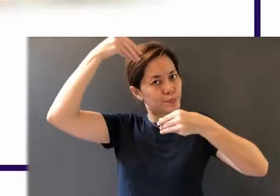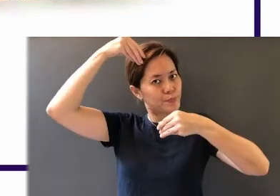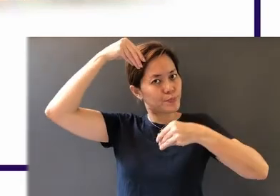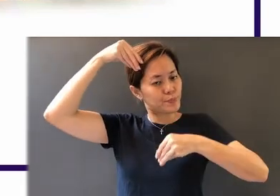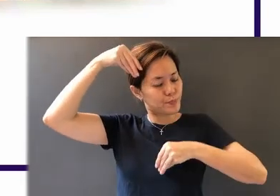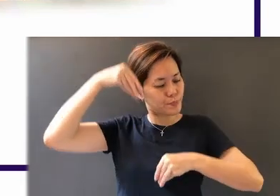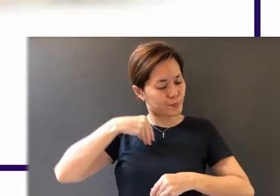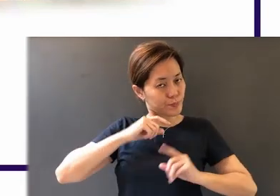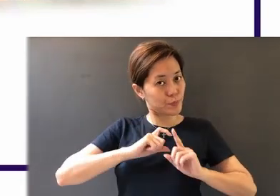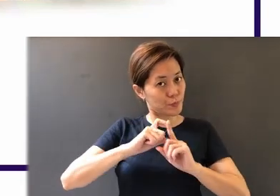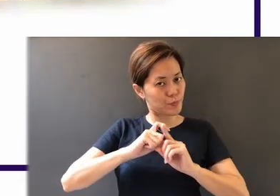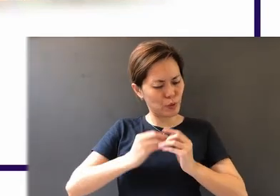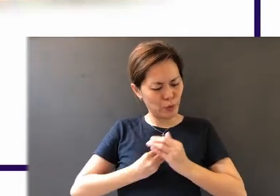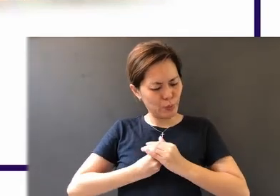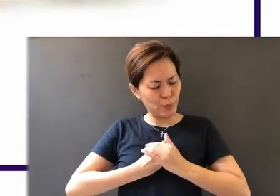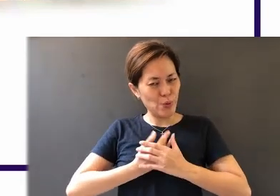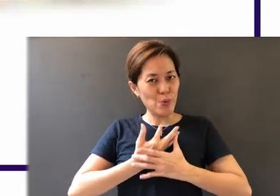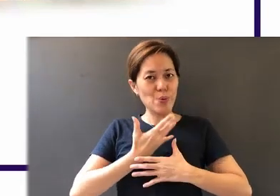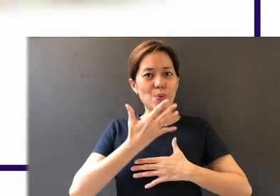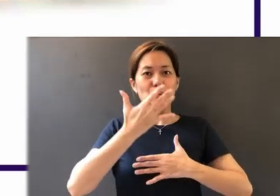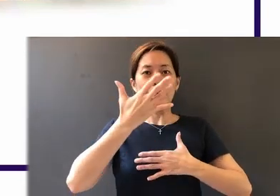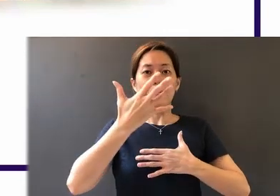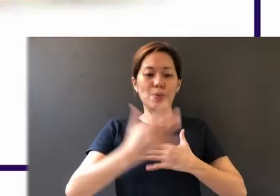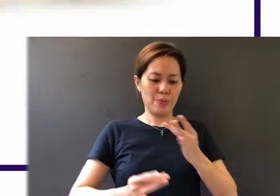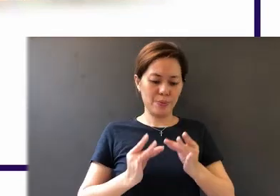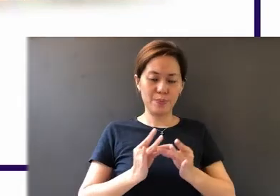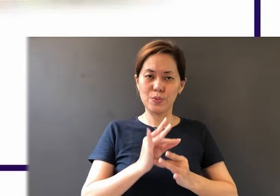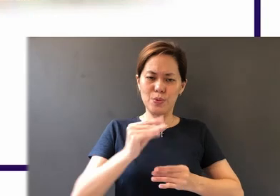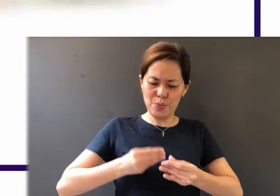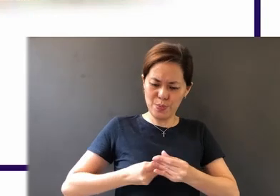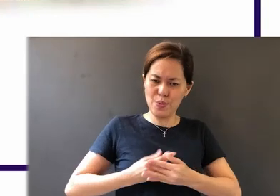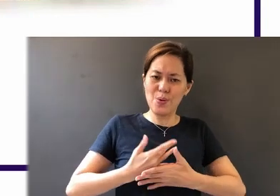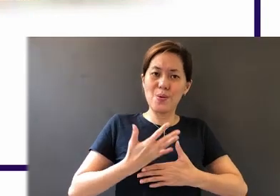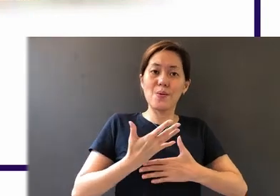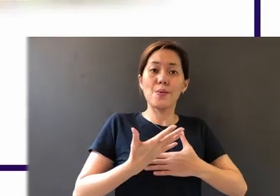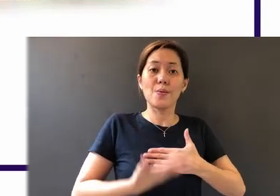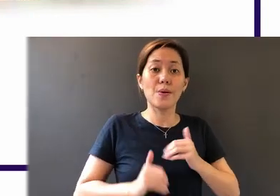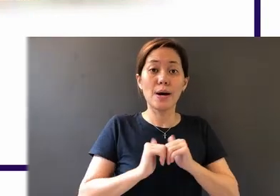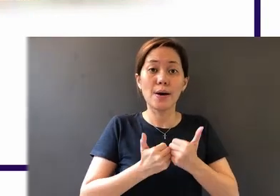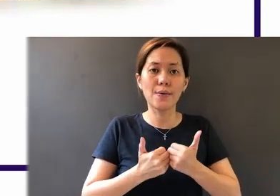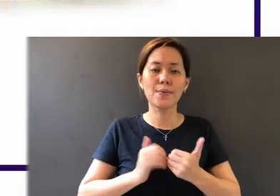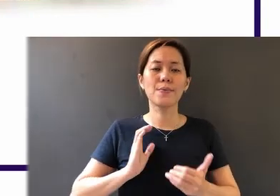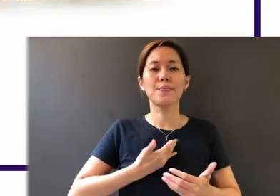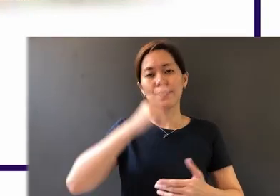God springs forth spiritual birth through our faith